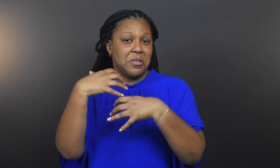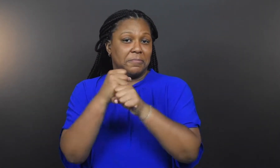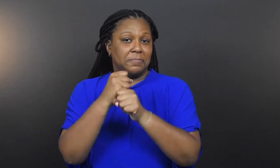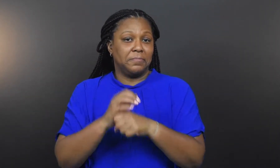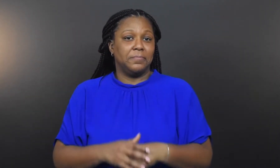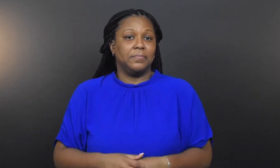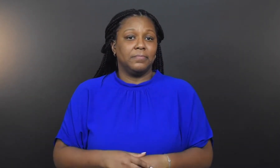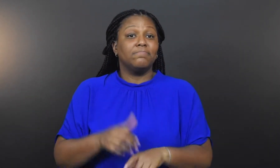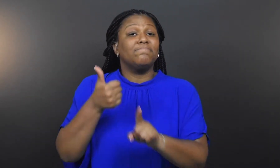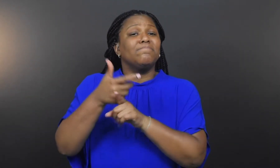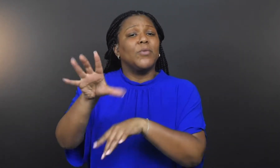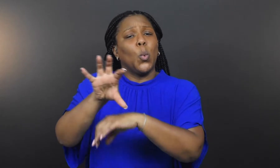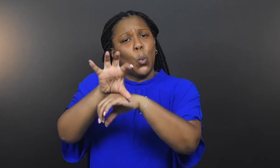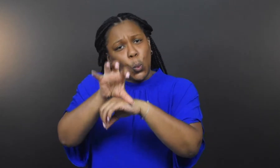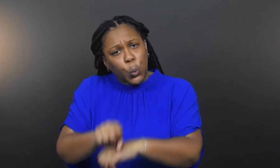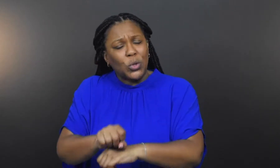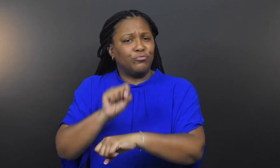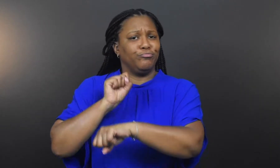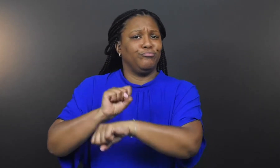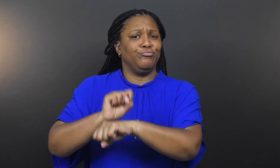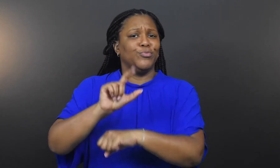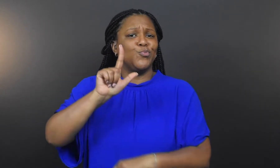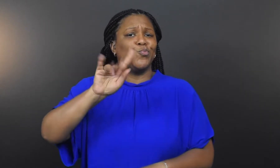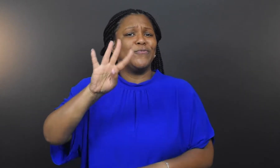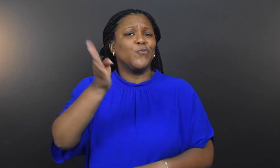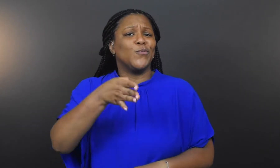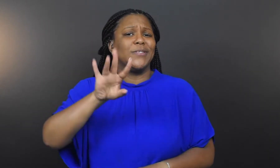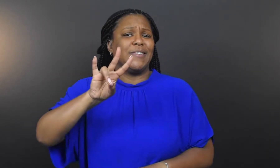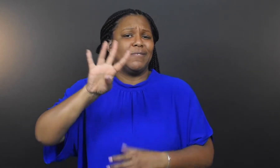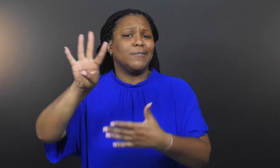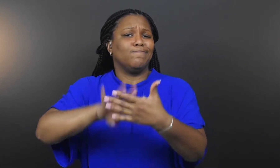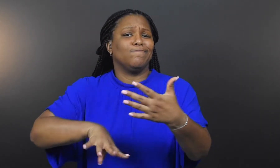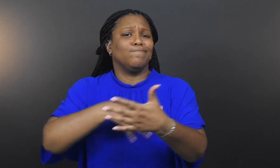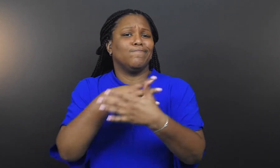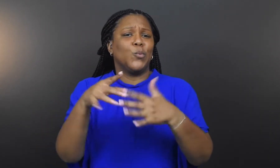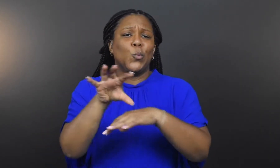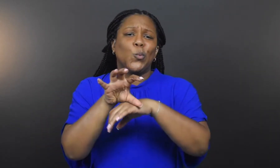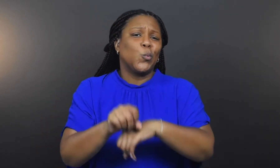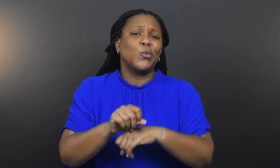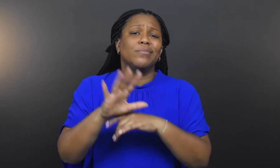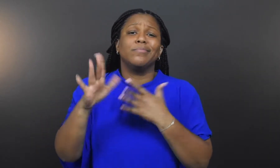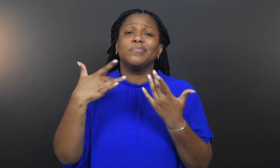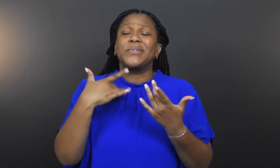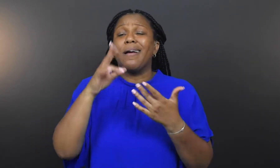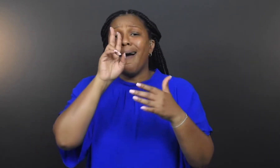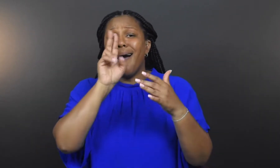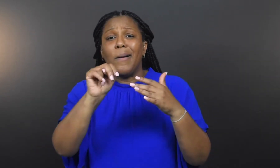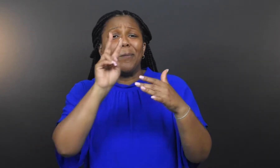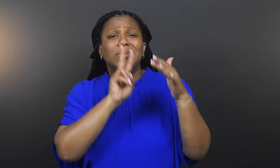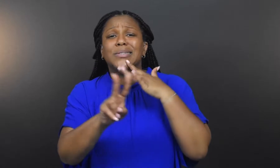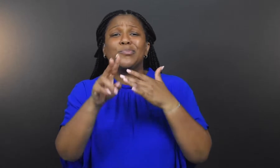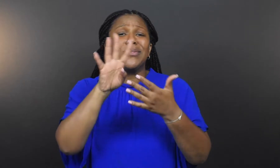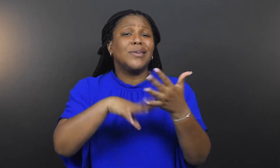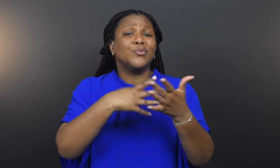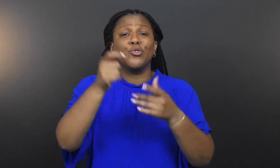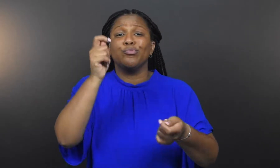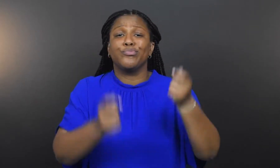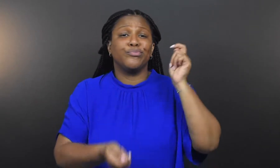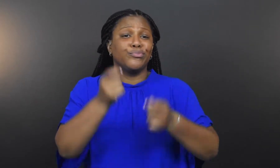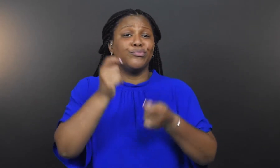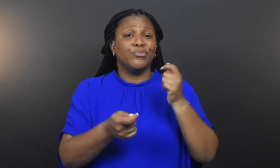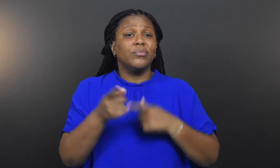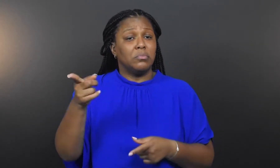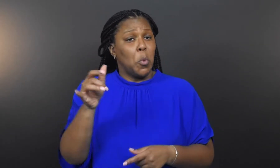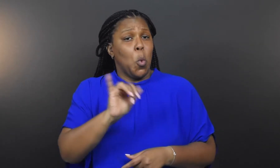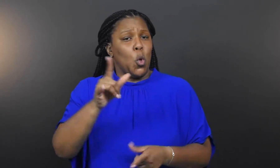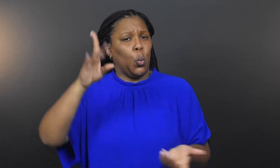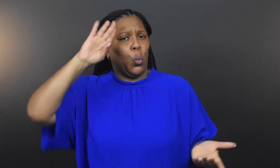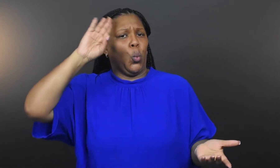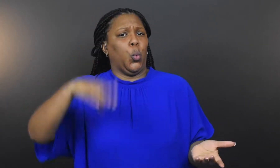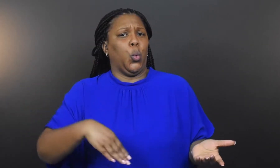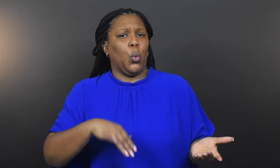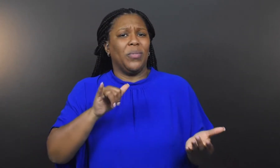he was accustomed to a 24/7 schedule with a certain level of unpredictability.